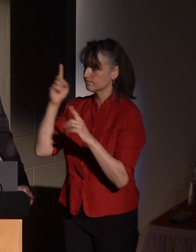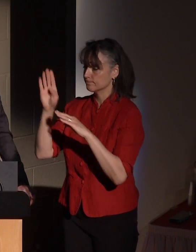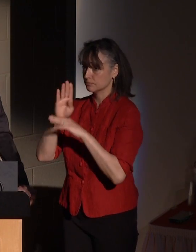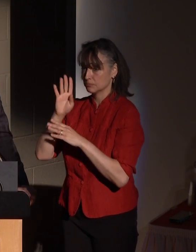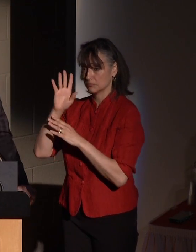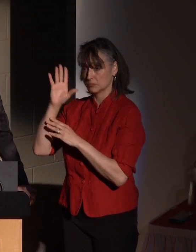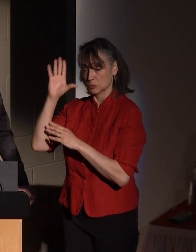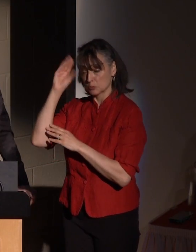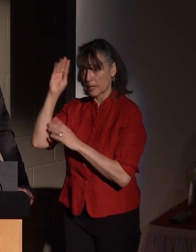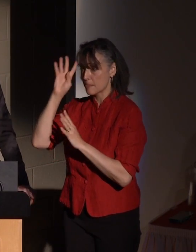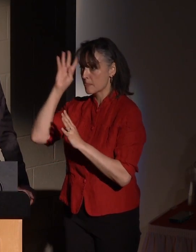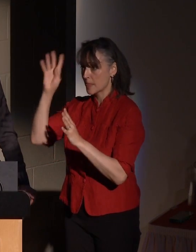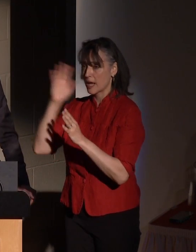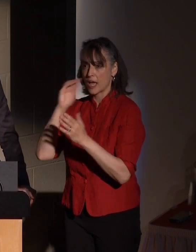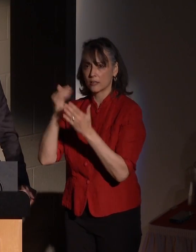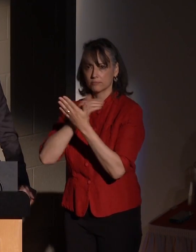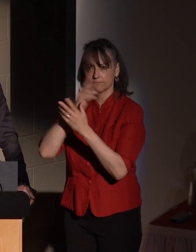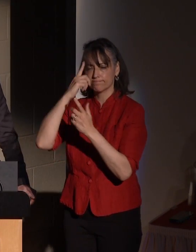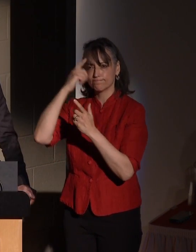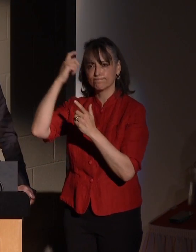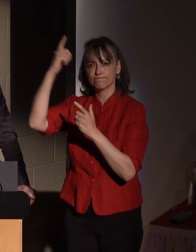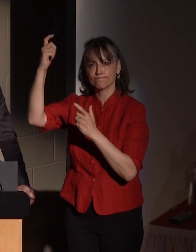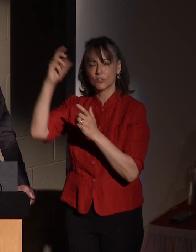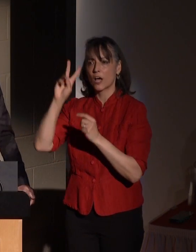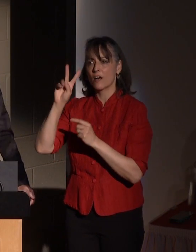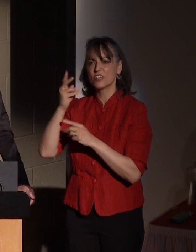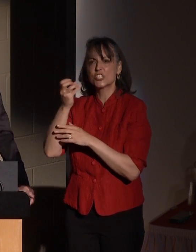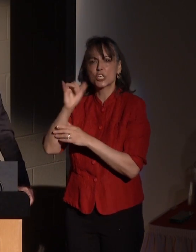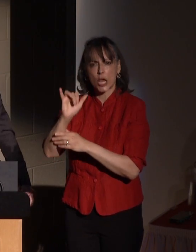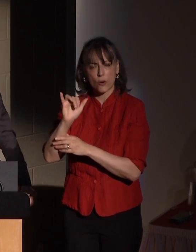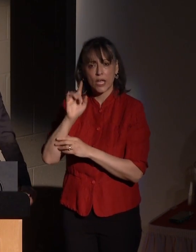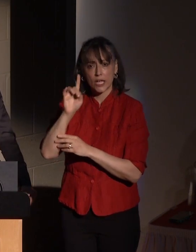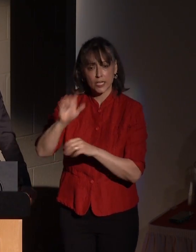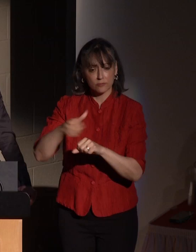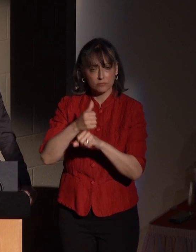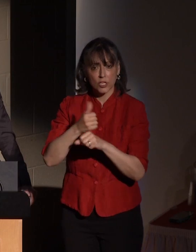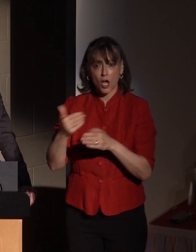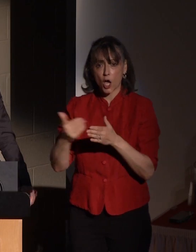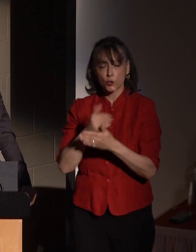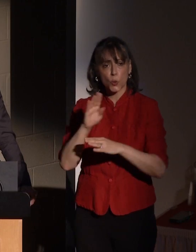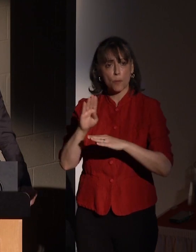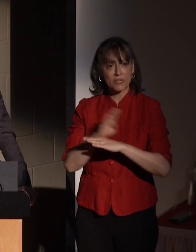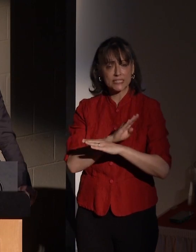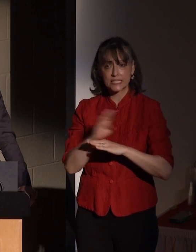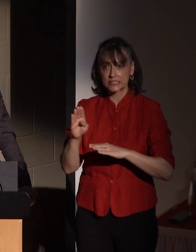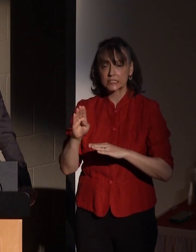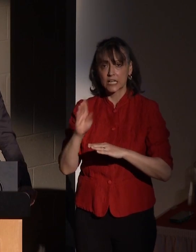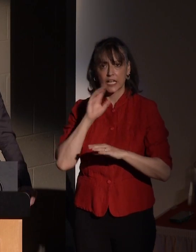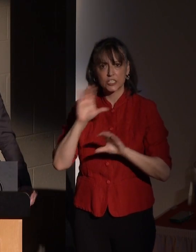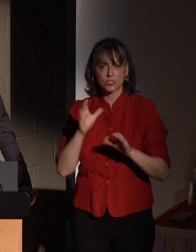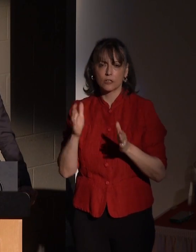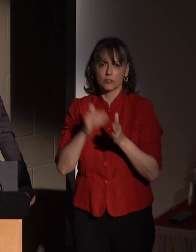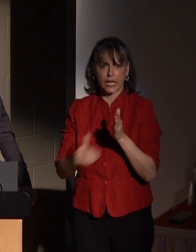He's a visionary entrepreneur. When he launches a startup, which he has done many times in